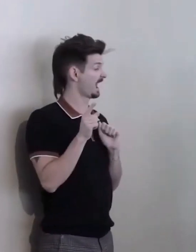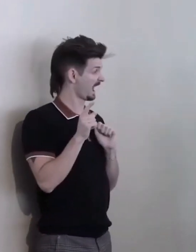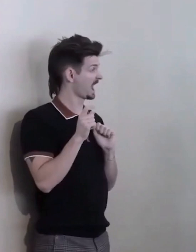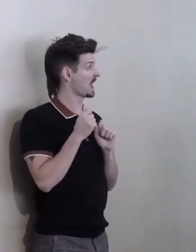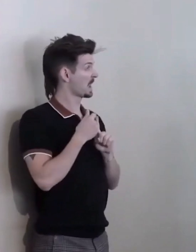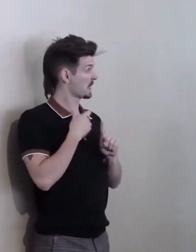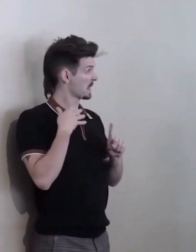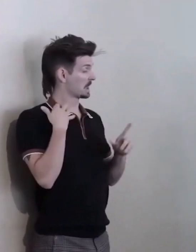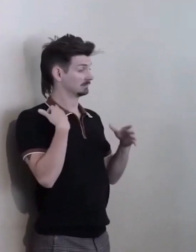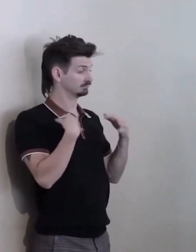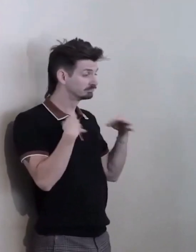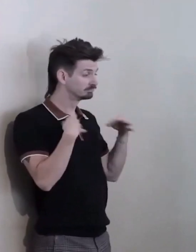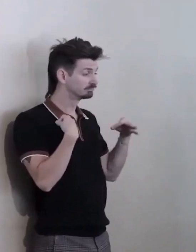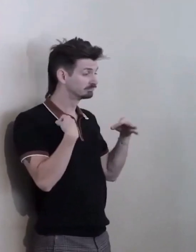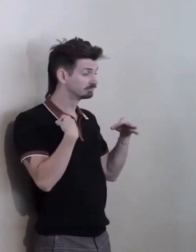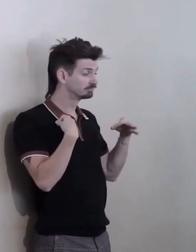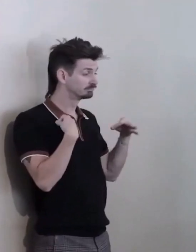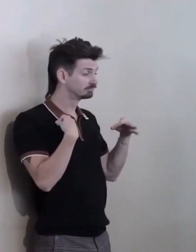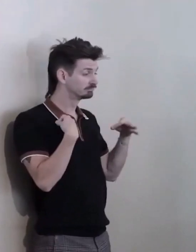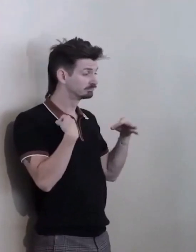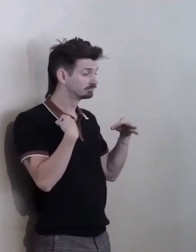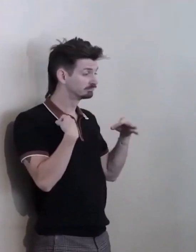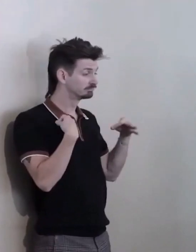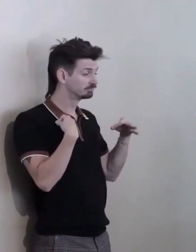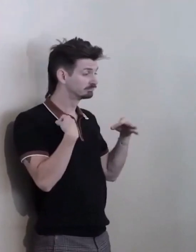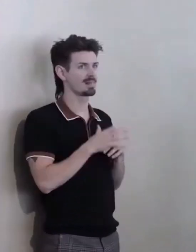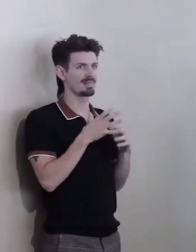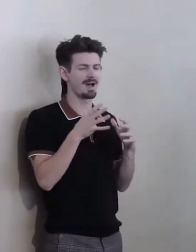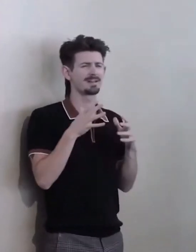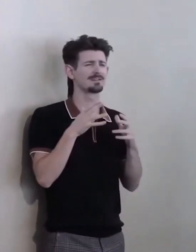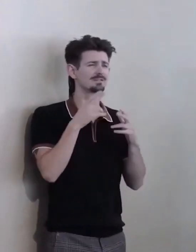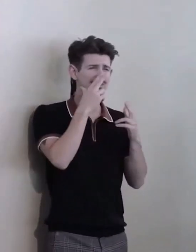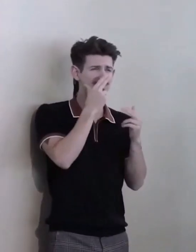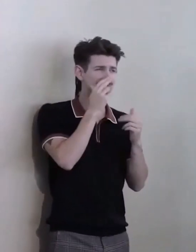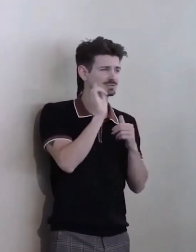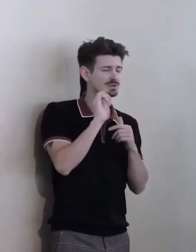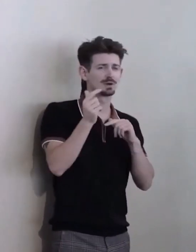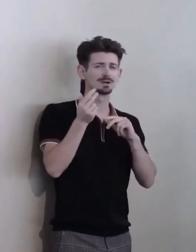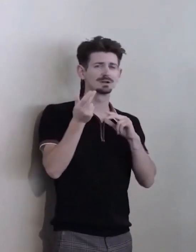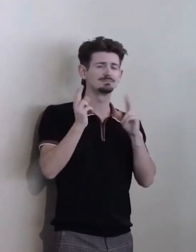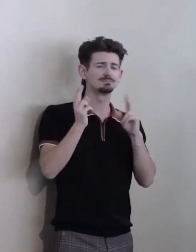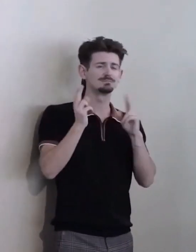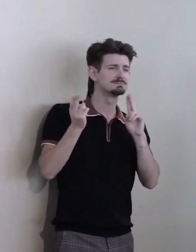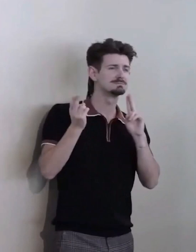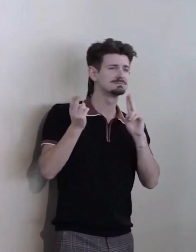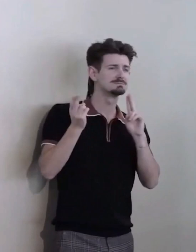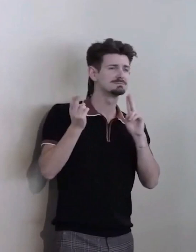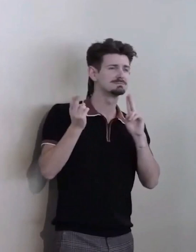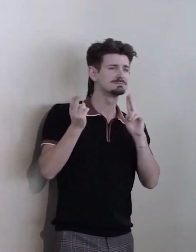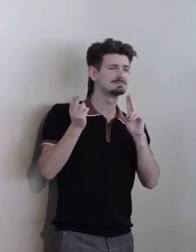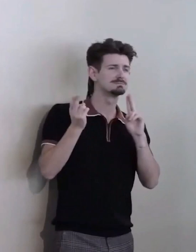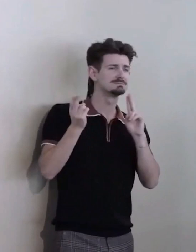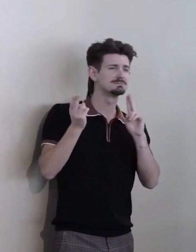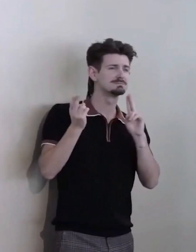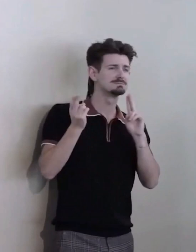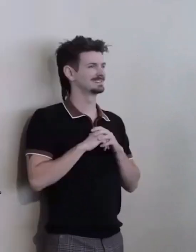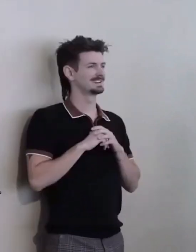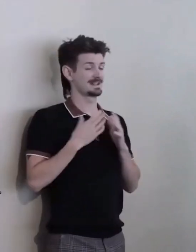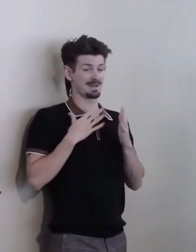and... Ahh... Lots of candor and the learning journey... Ahh... You know, had begun before as a regional accountable entity.